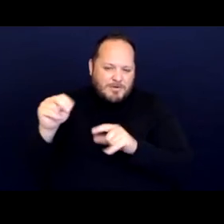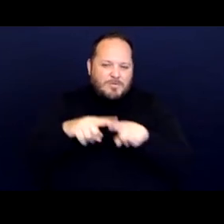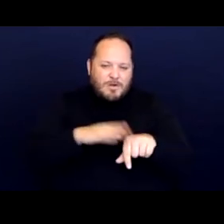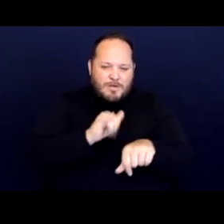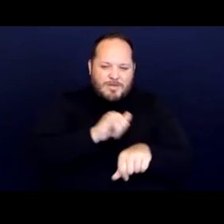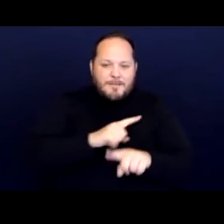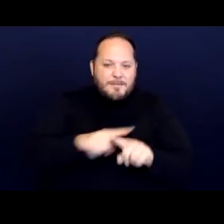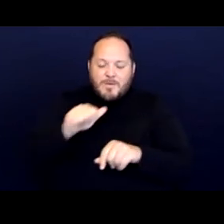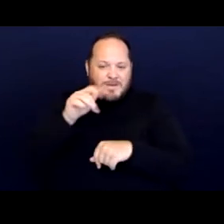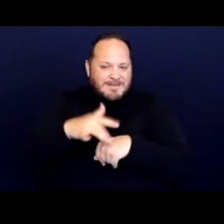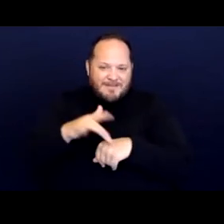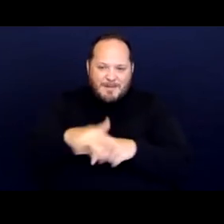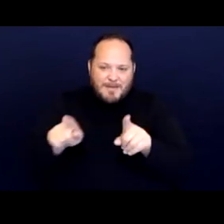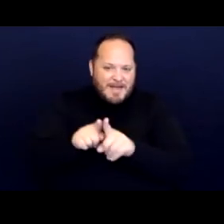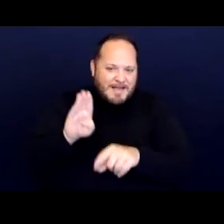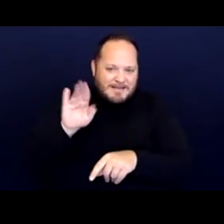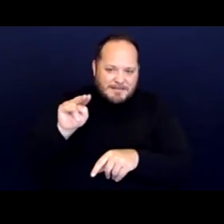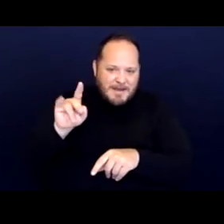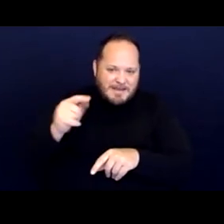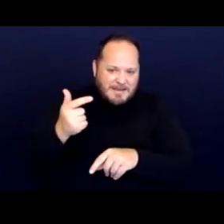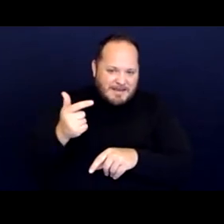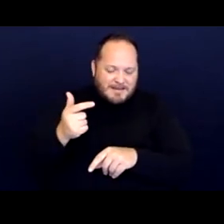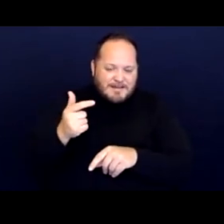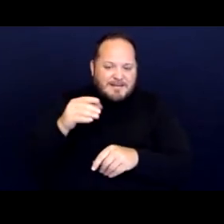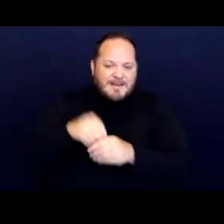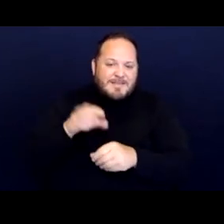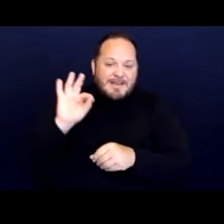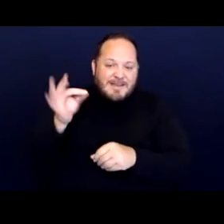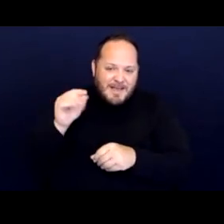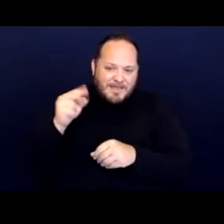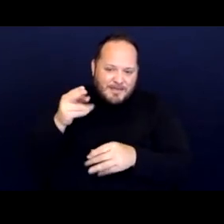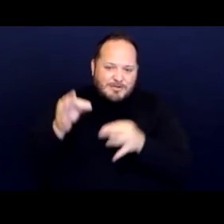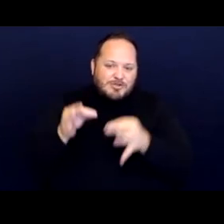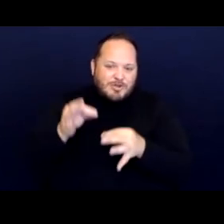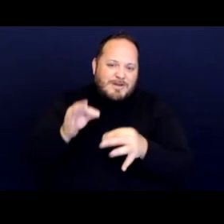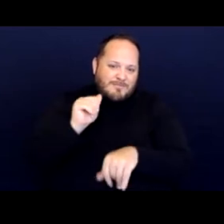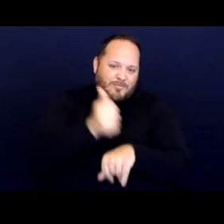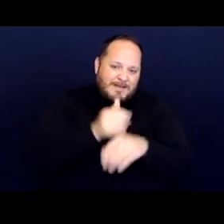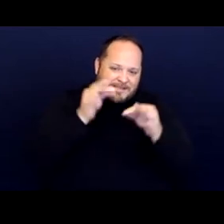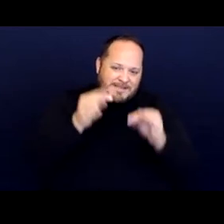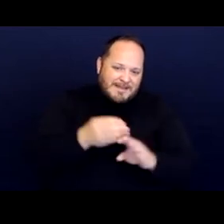as binding might sank its Knights circuit precedent at the time of the Glover case.